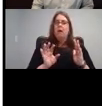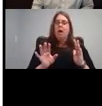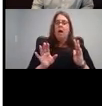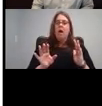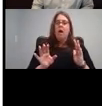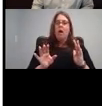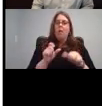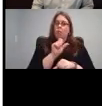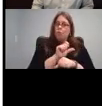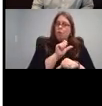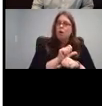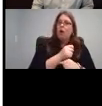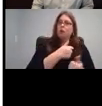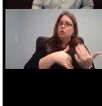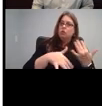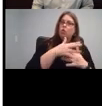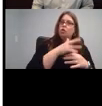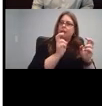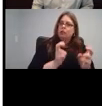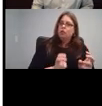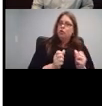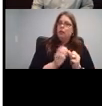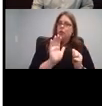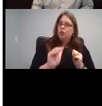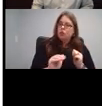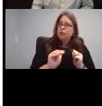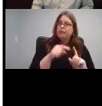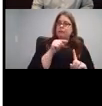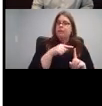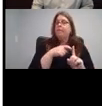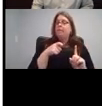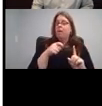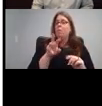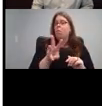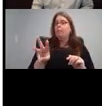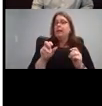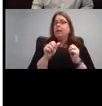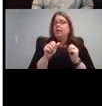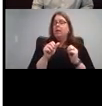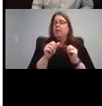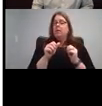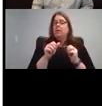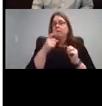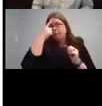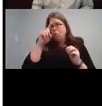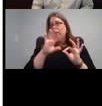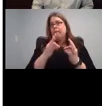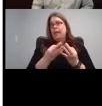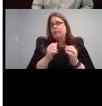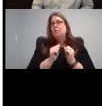working on social issues of your child. This is specifically from a website for families with deaf and hard of hearing kids.